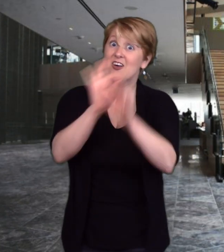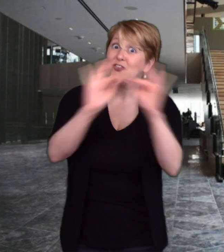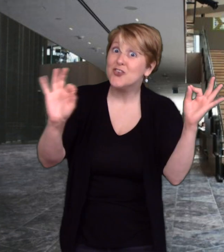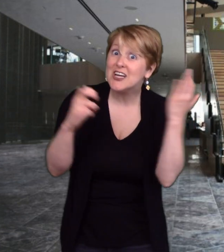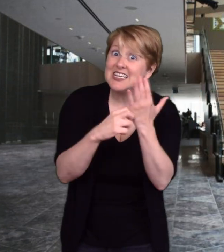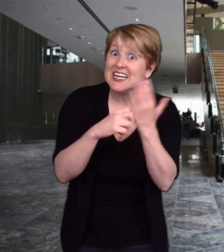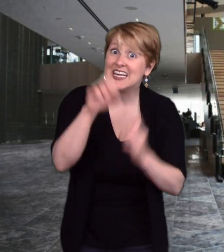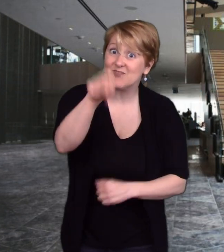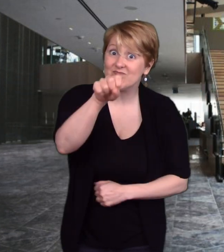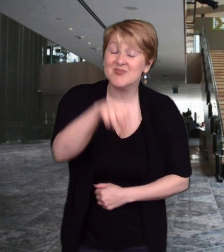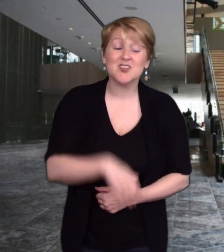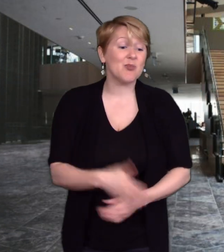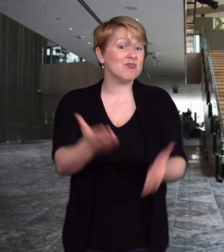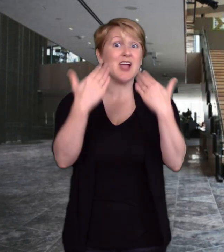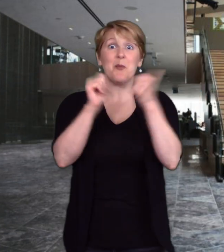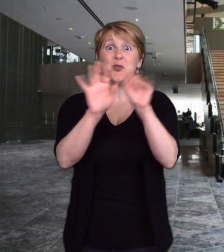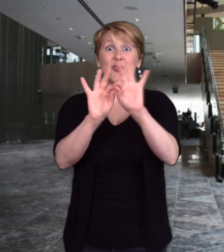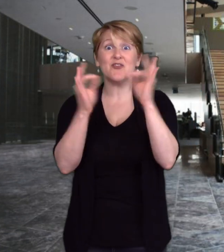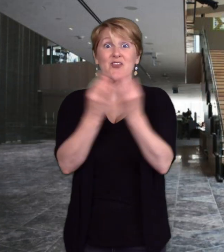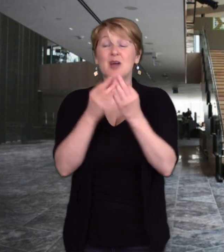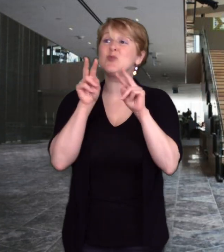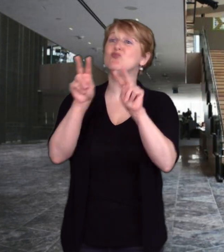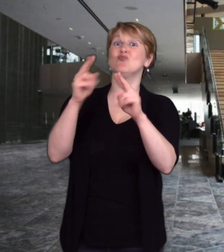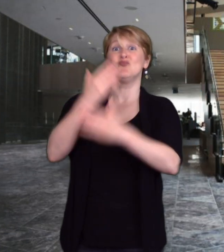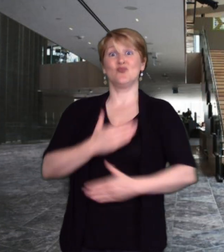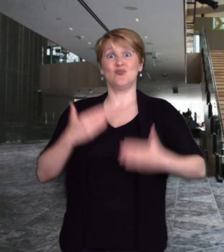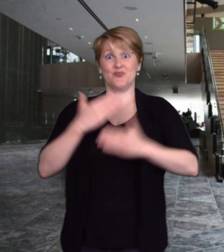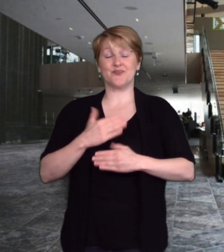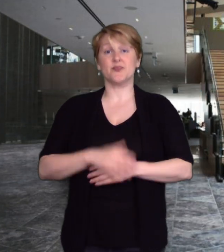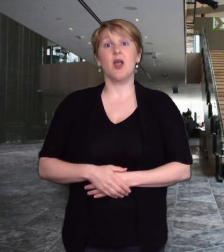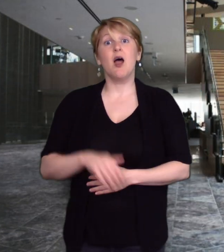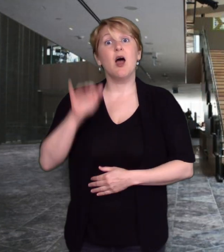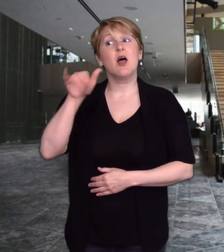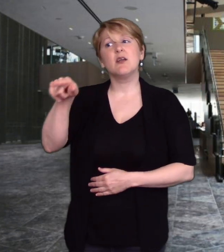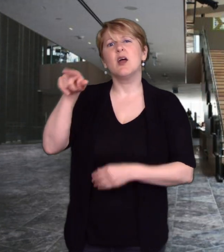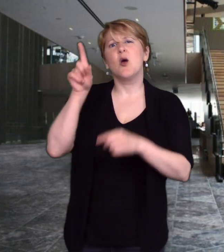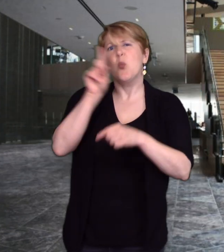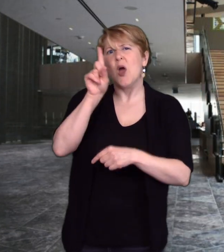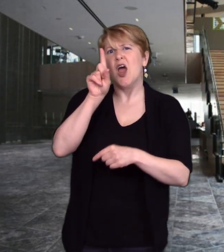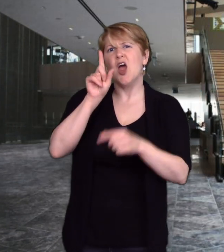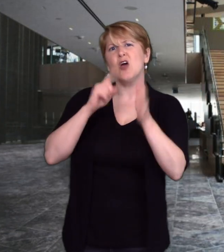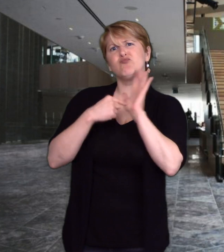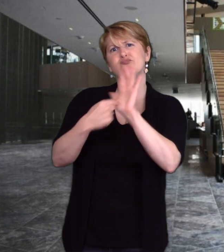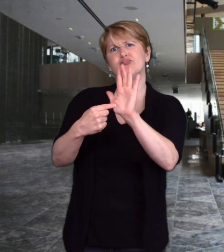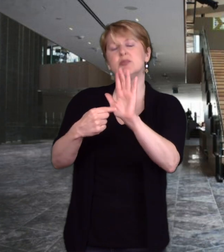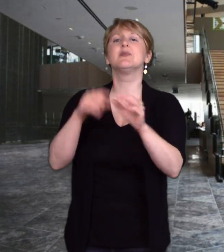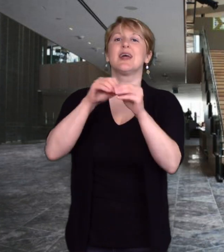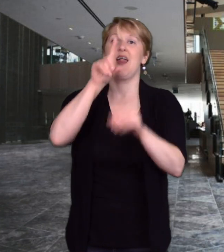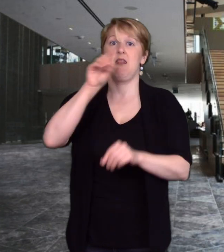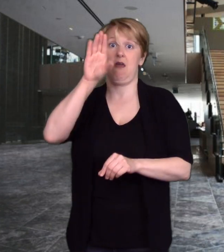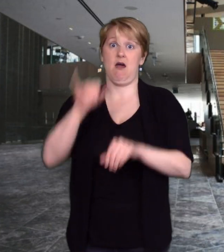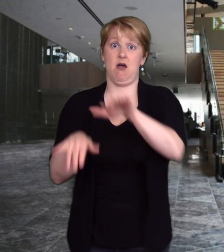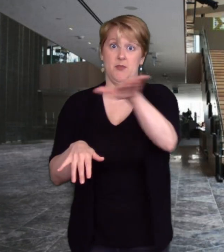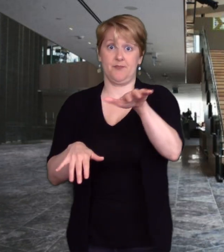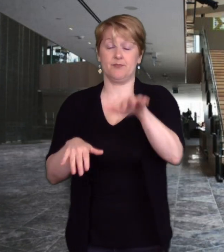Tickets are FREE! So, come to see the show with your family! This play will be in NAC’s lobby area.